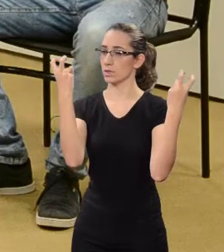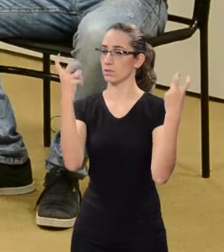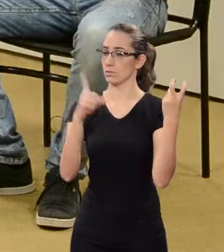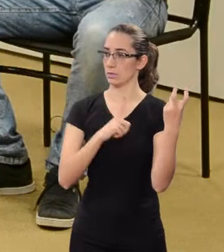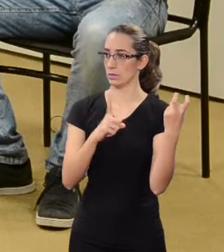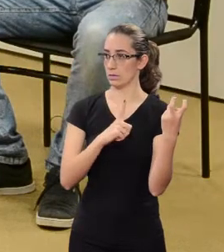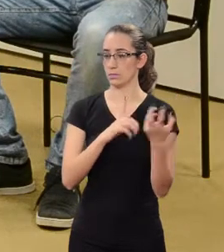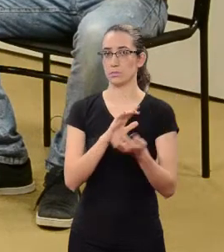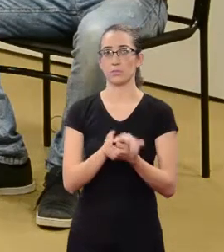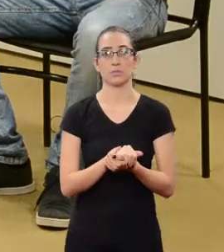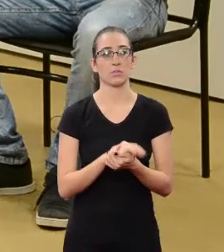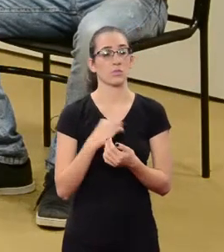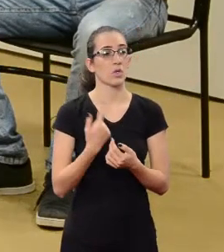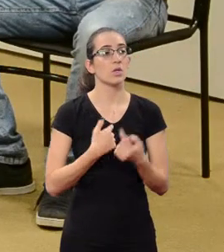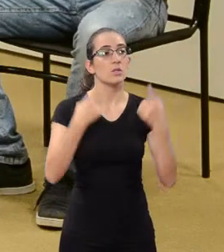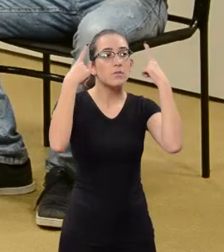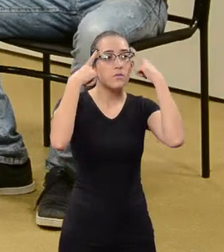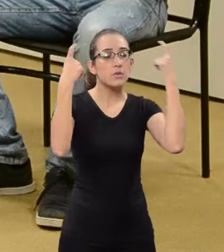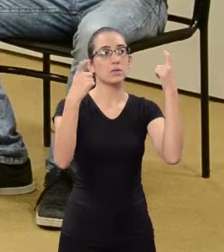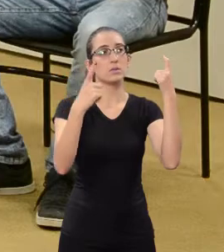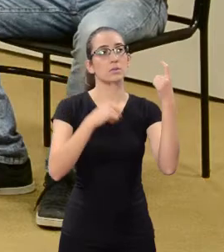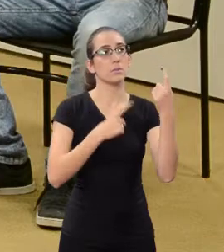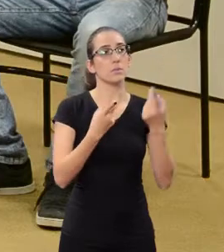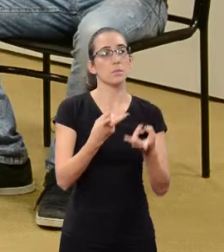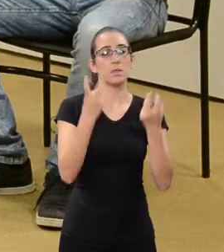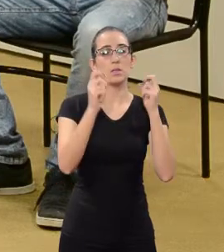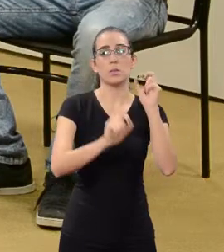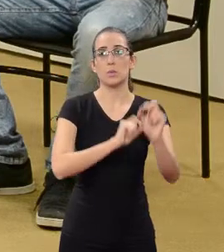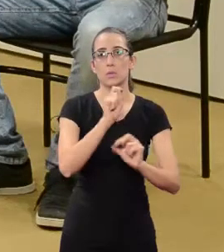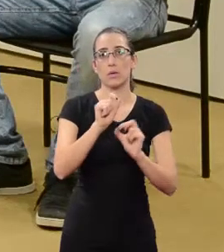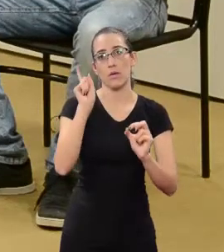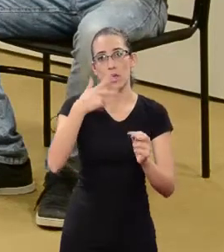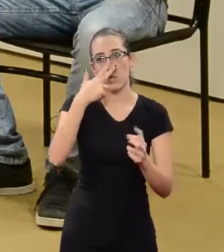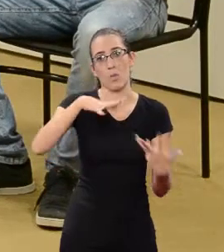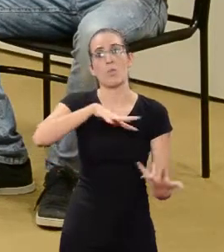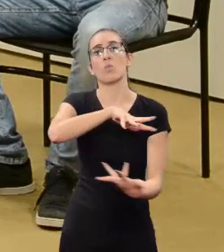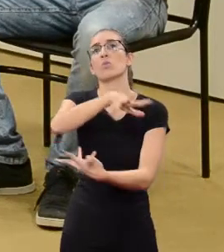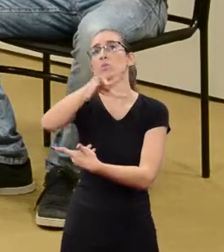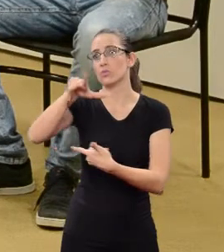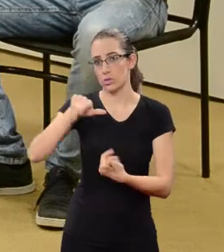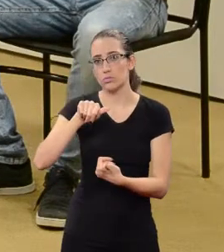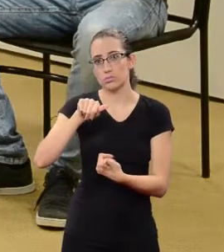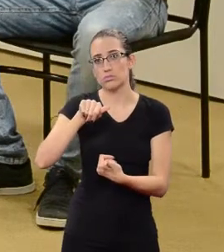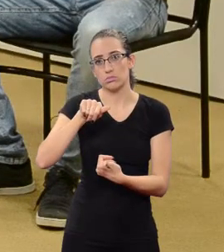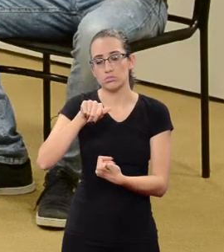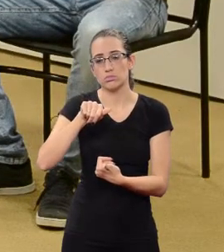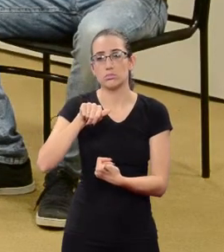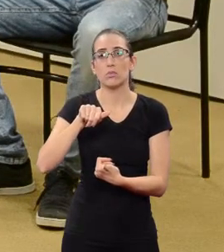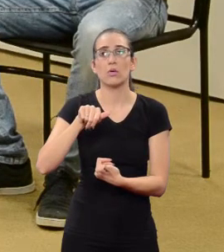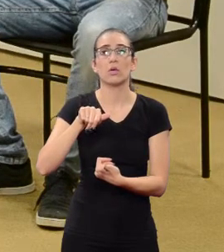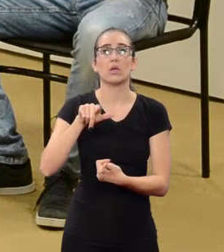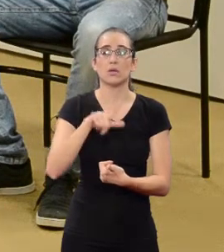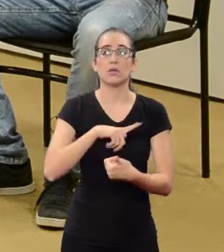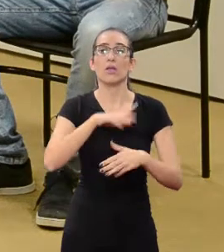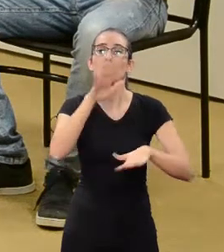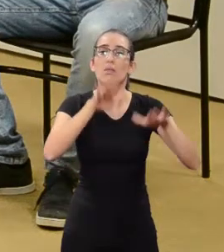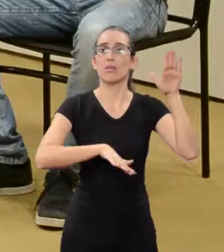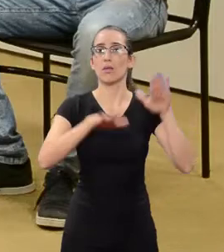Violence is a global issue and it varies